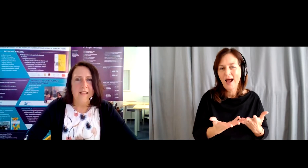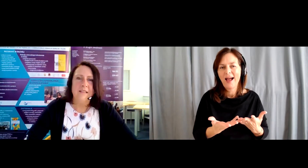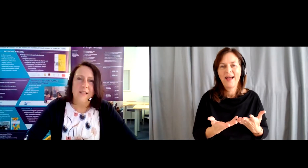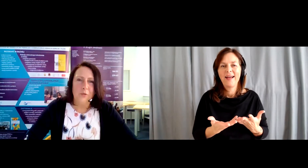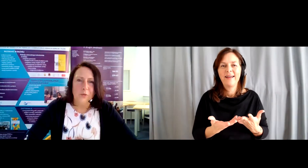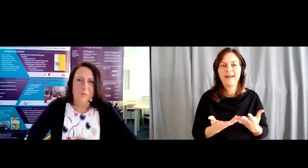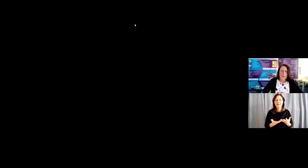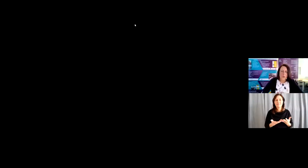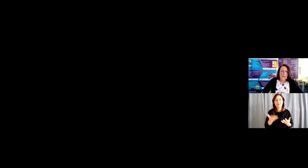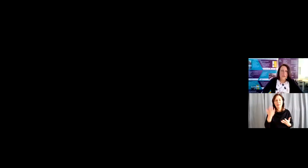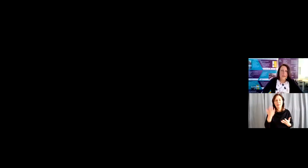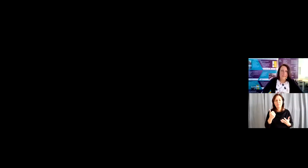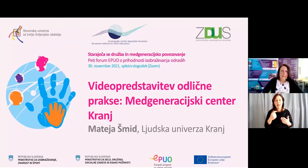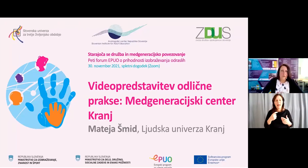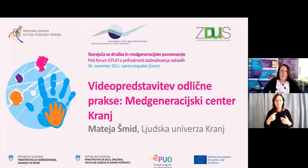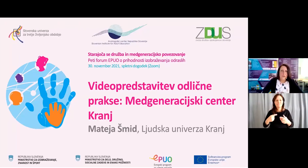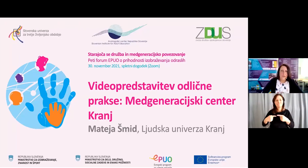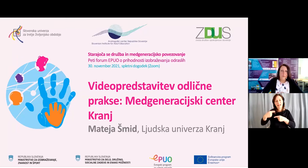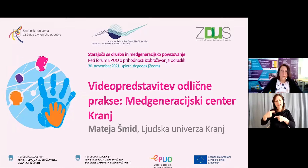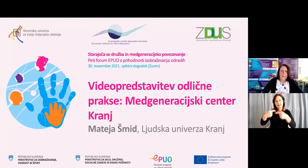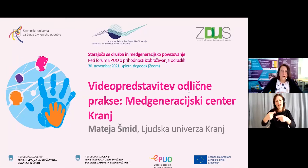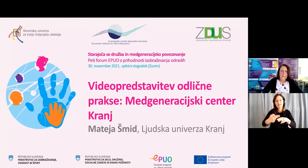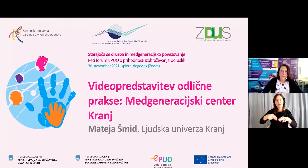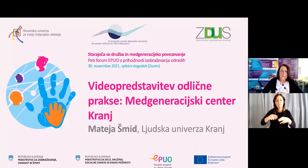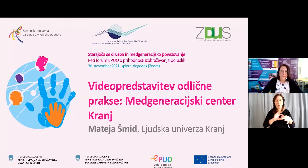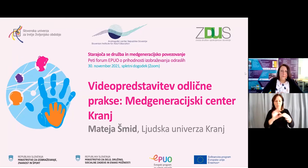and thus stronger, more active. Let us see it.